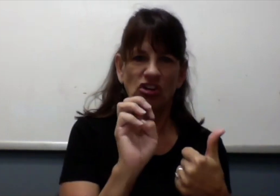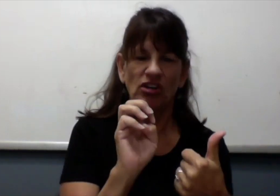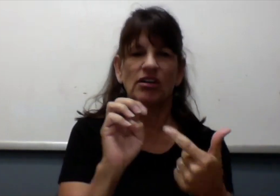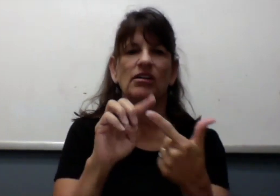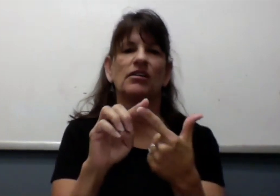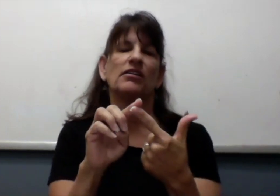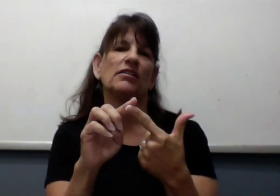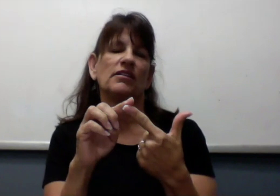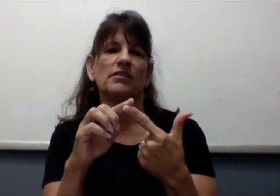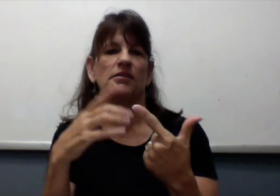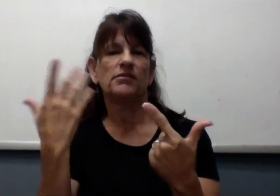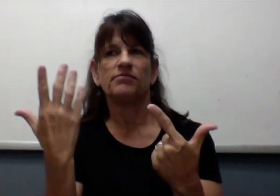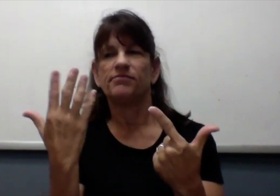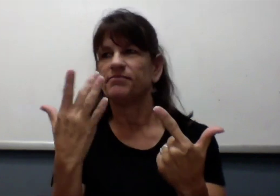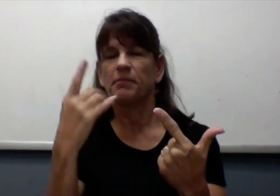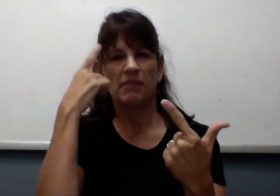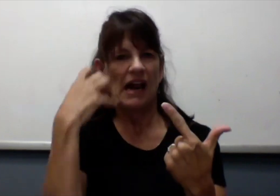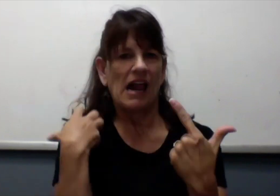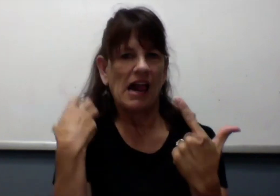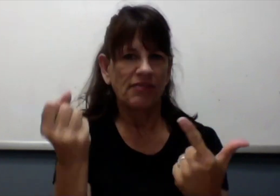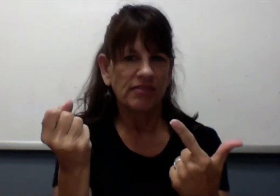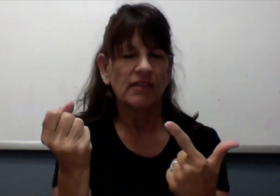I work in various settings. Sometimes in the health care settings.